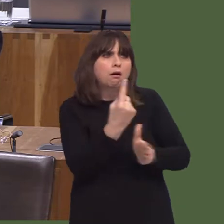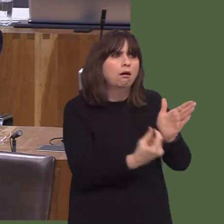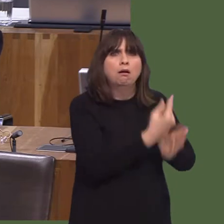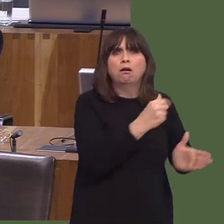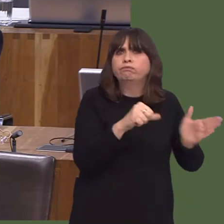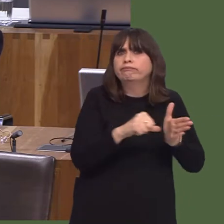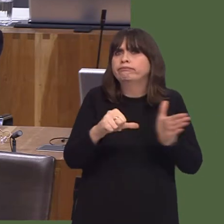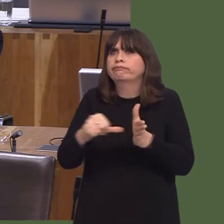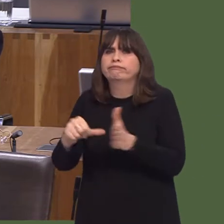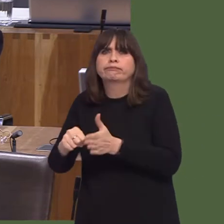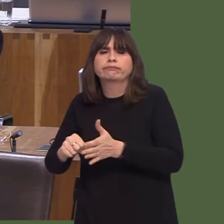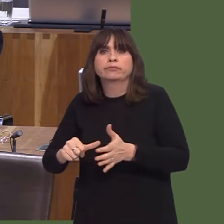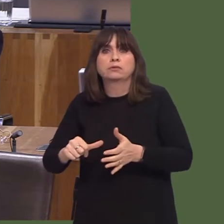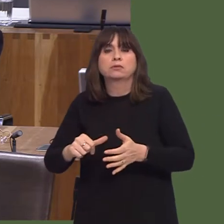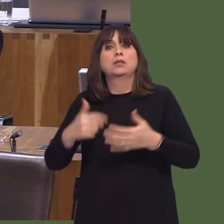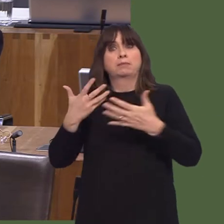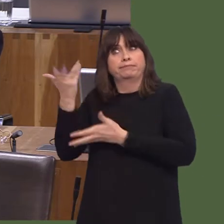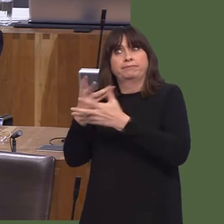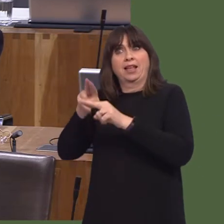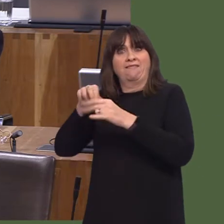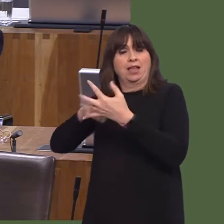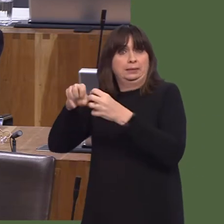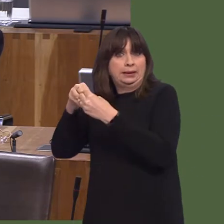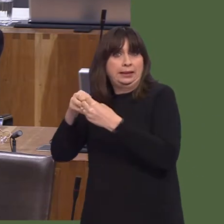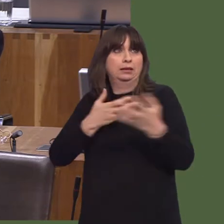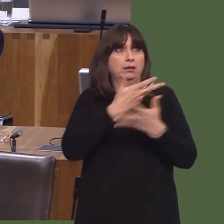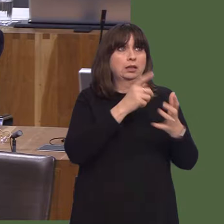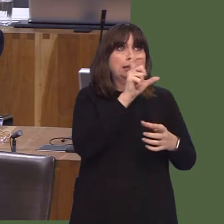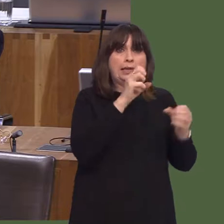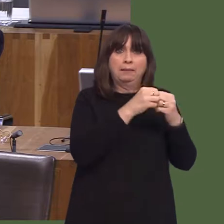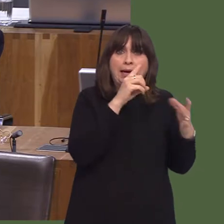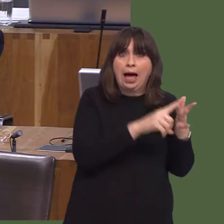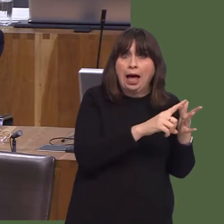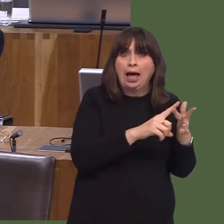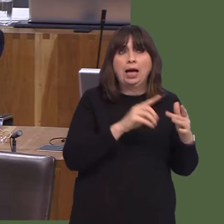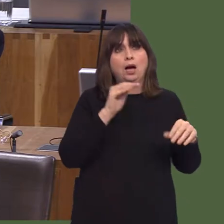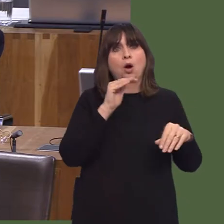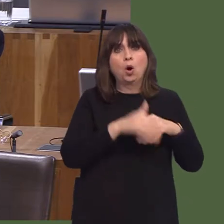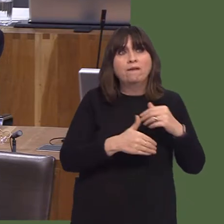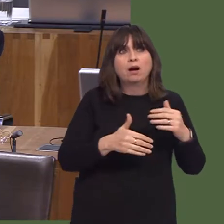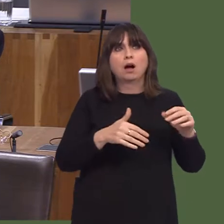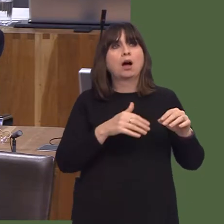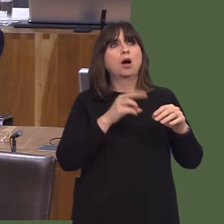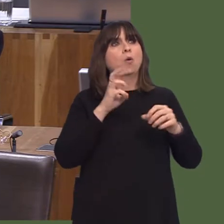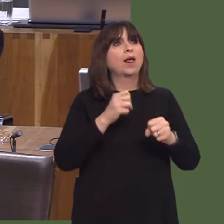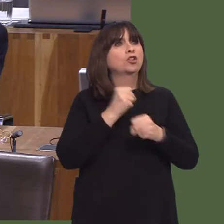the electrification of the Valleys lines as part of the metro project, and this contract will be let for 15 years. So, it has long-term consequences.